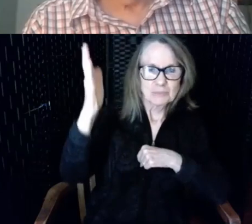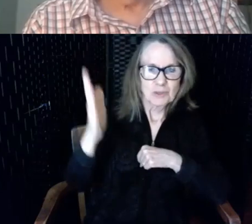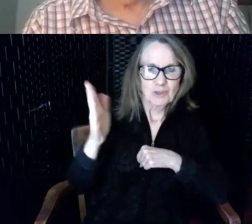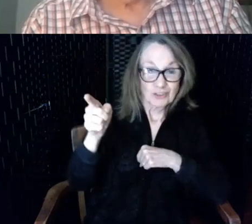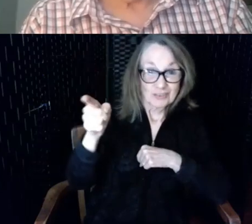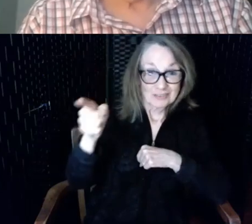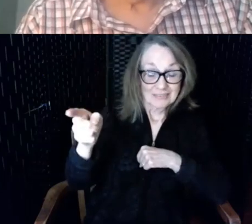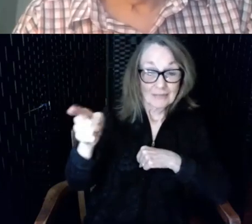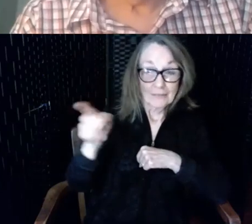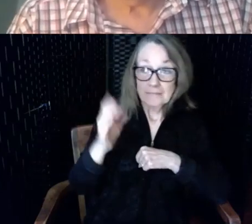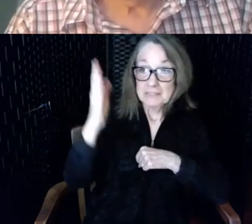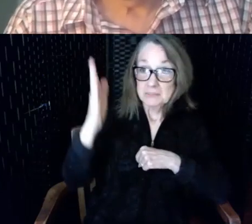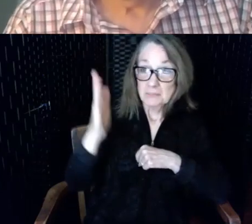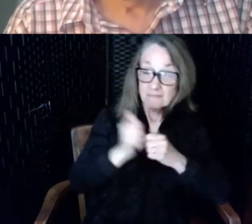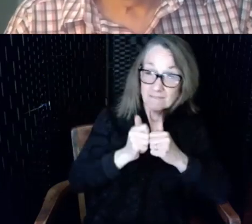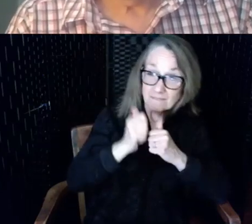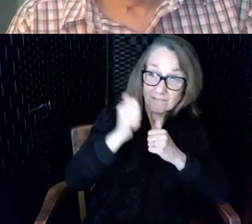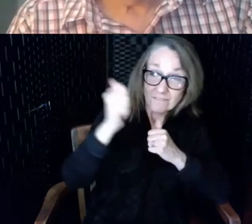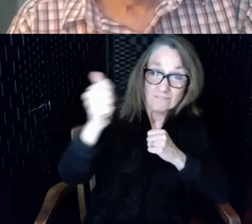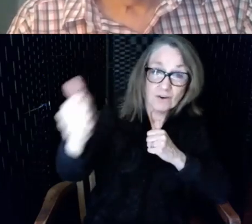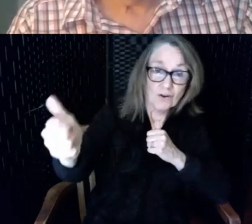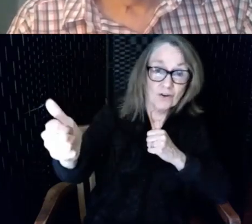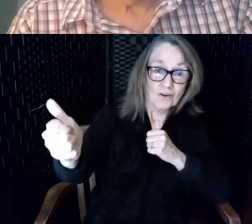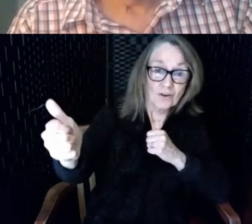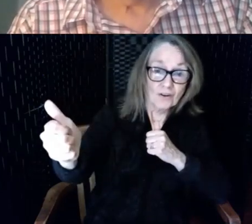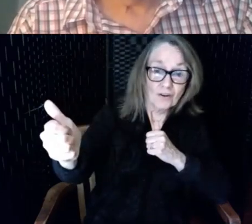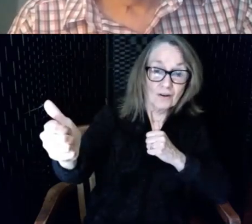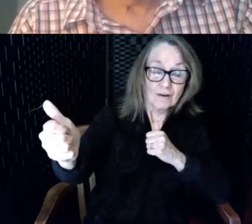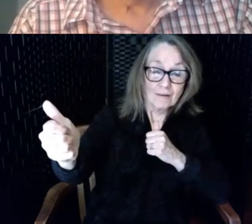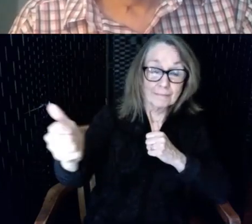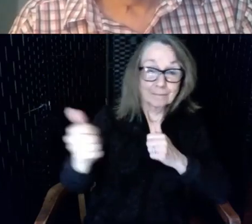speaker is very far away even a hearing person has a lot of trouble